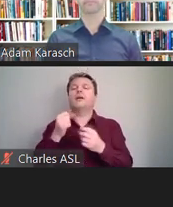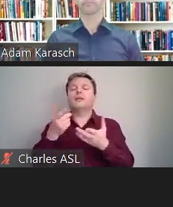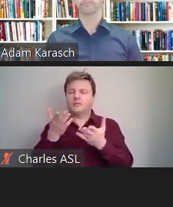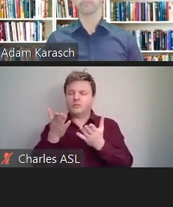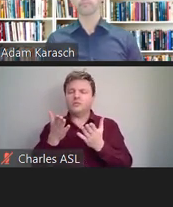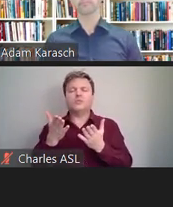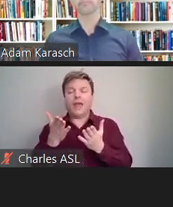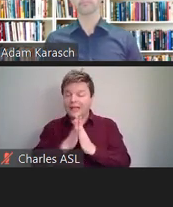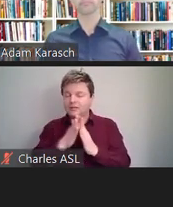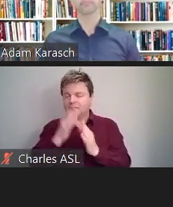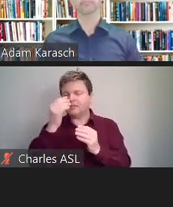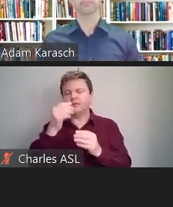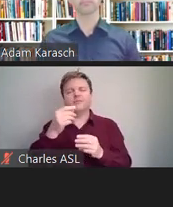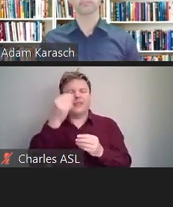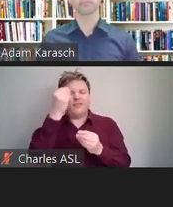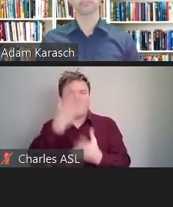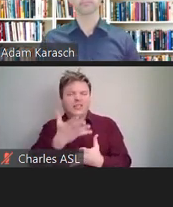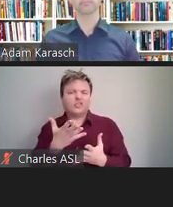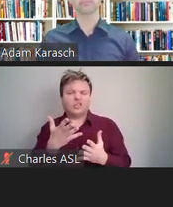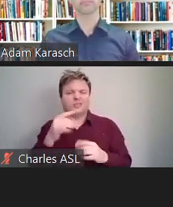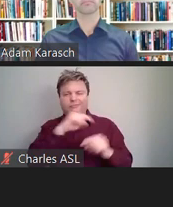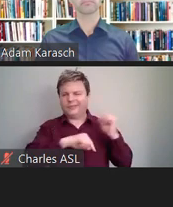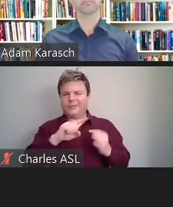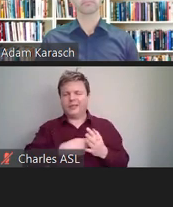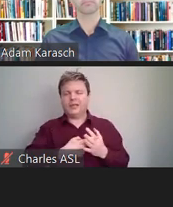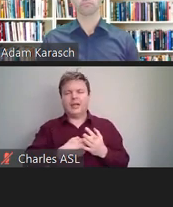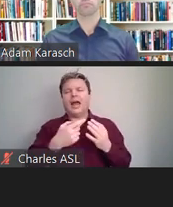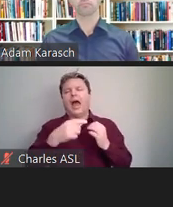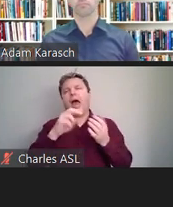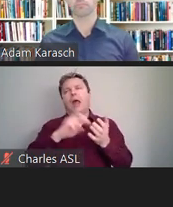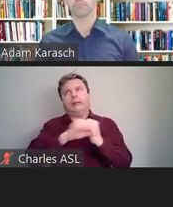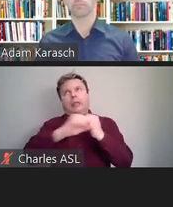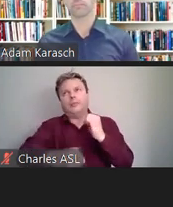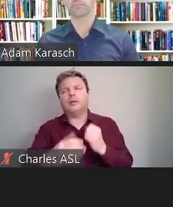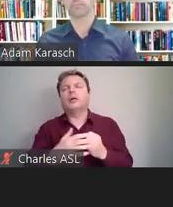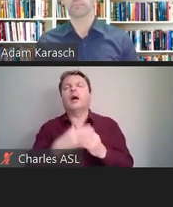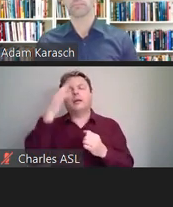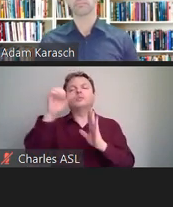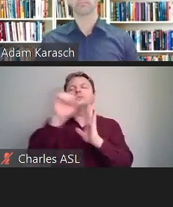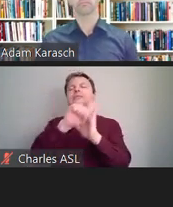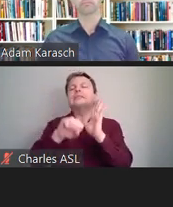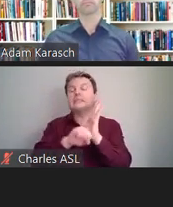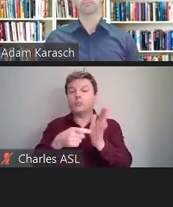And I know some-- and not to go on too long-- but I know some state requirements provide